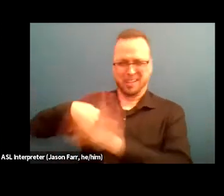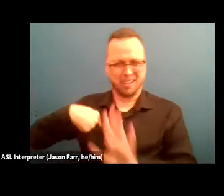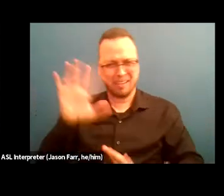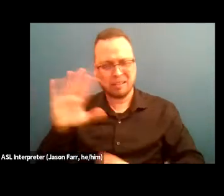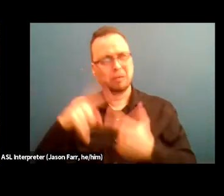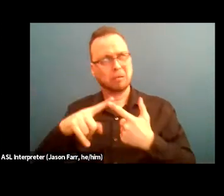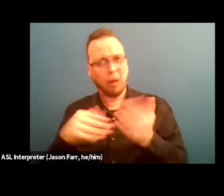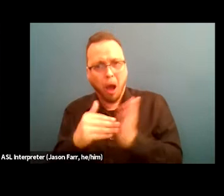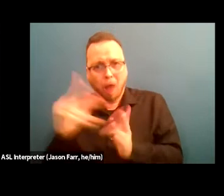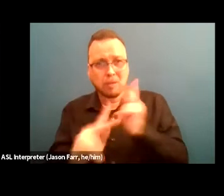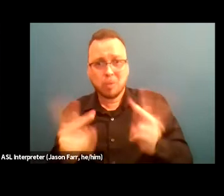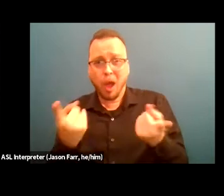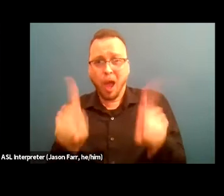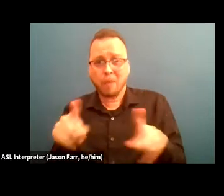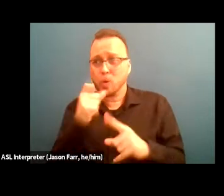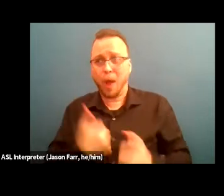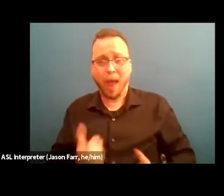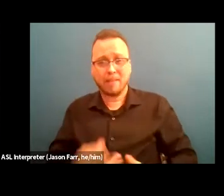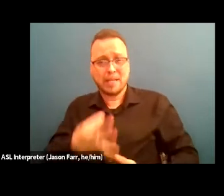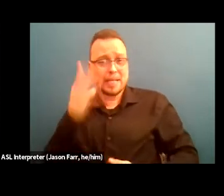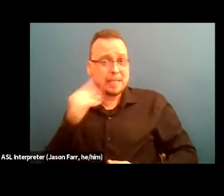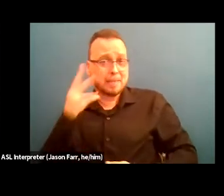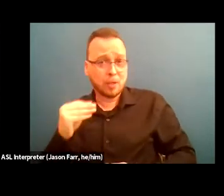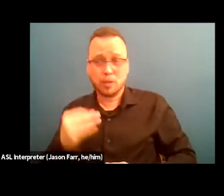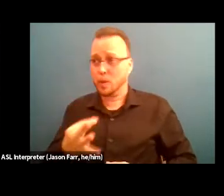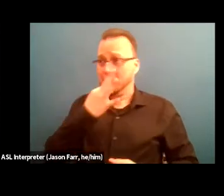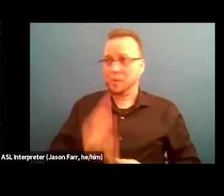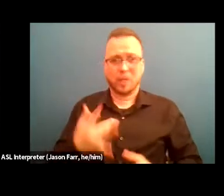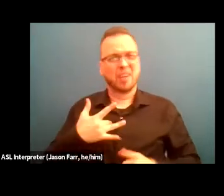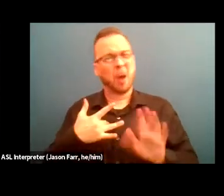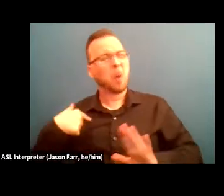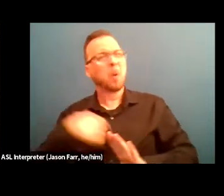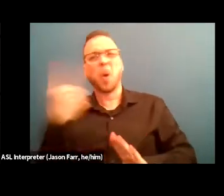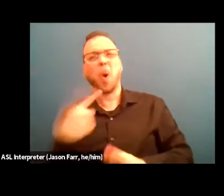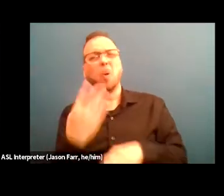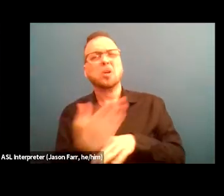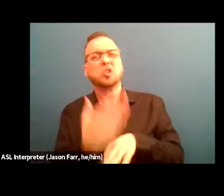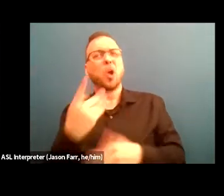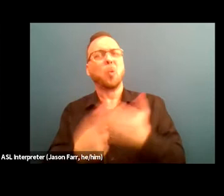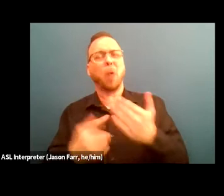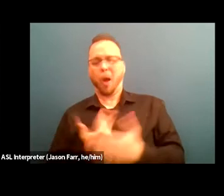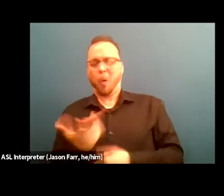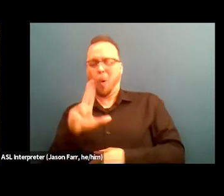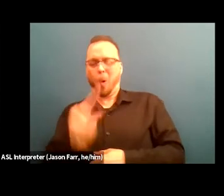are often seen as only able contribute our experiences of homelessness or substance misuse or mental health services